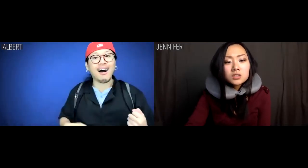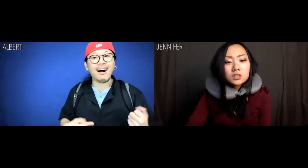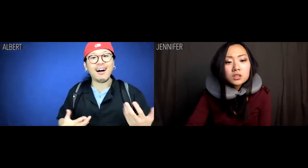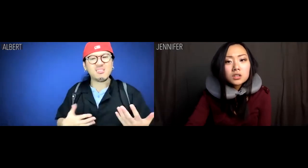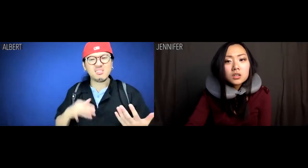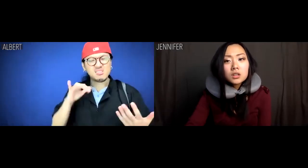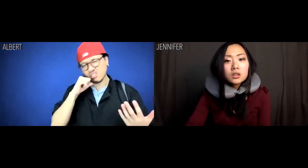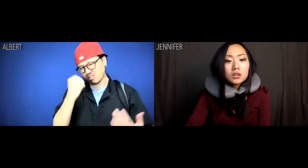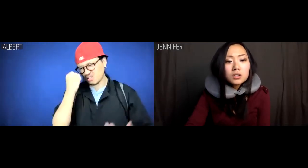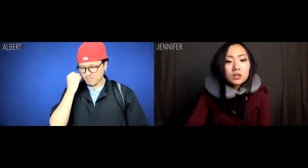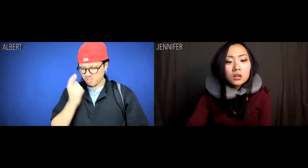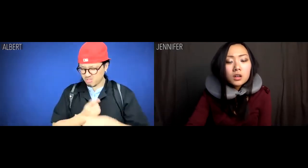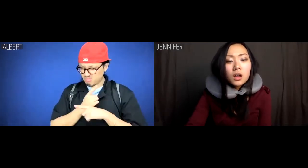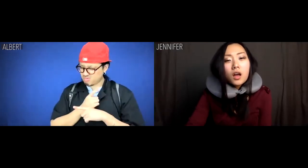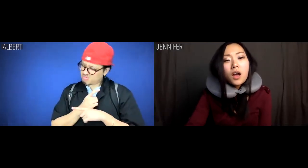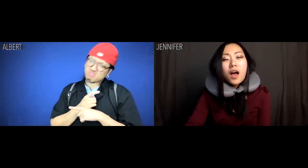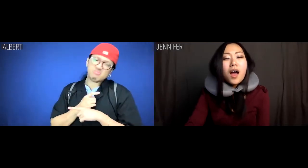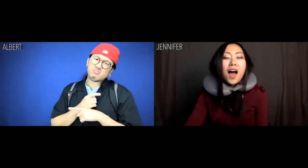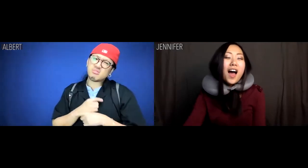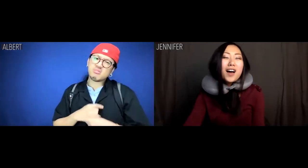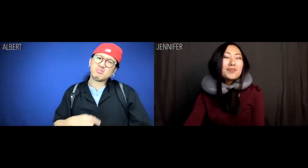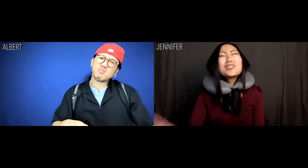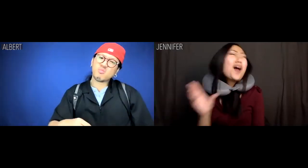That's not dumb, is it?